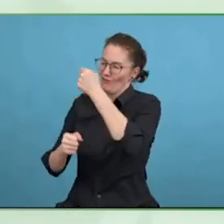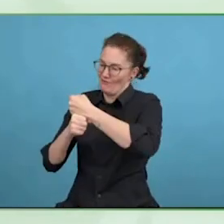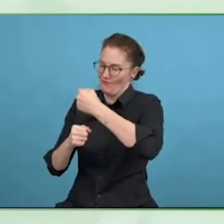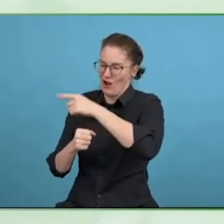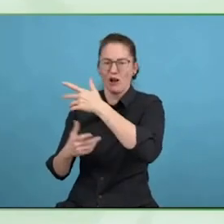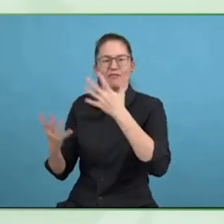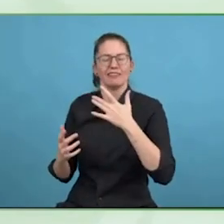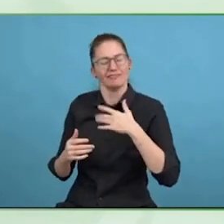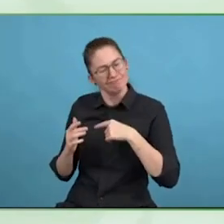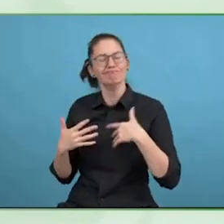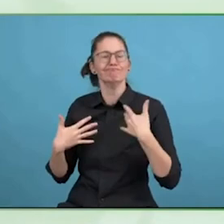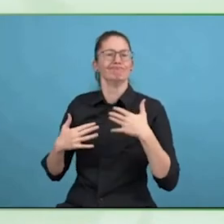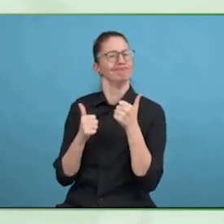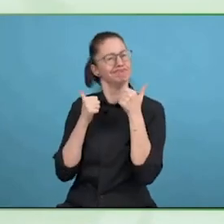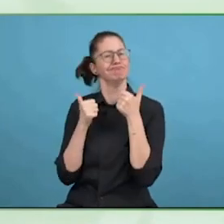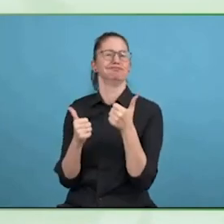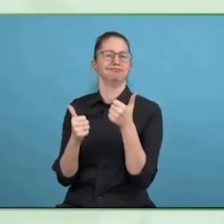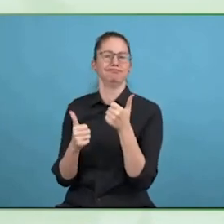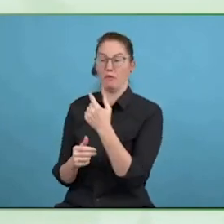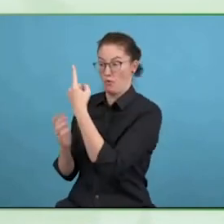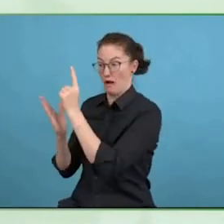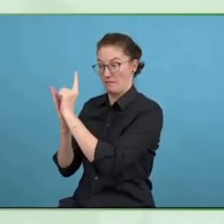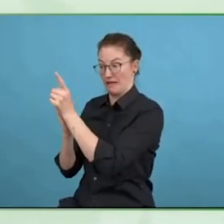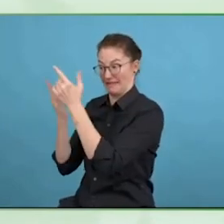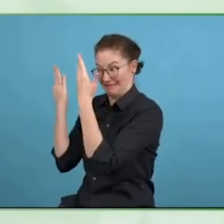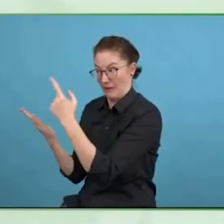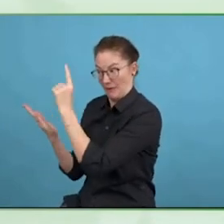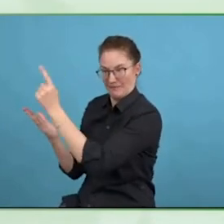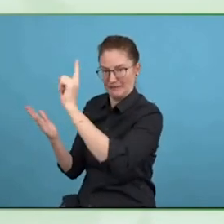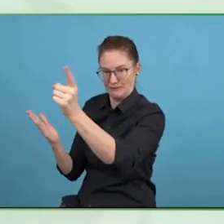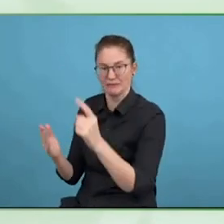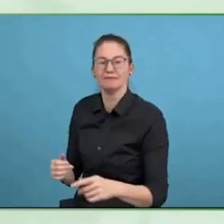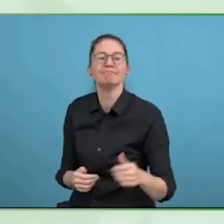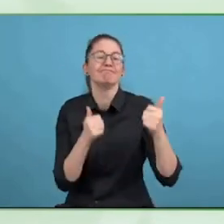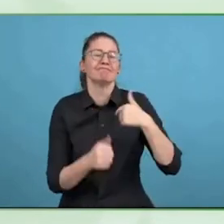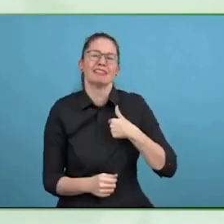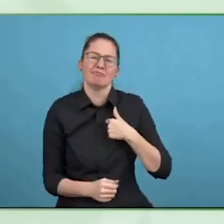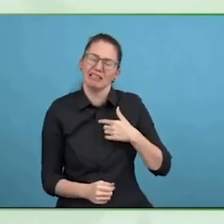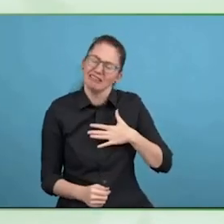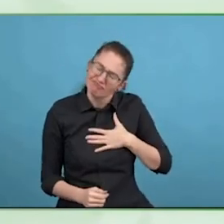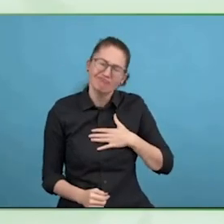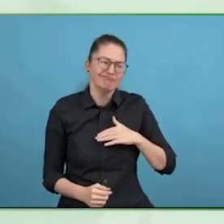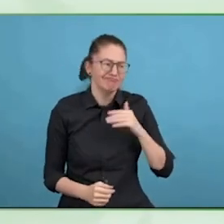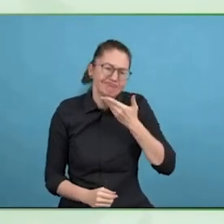I am very proud of all the work I have done in six years, leading